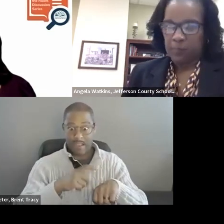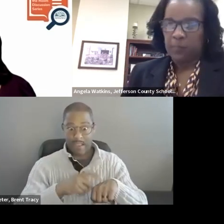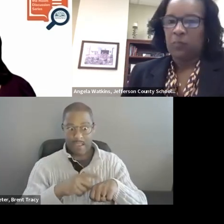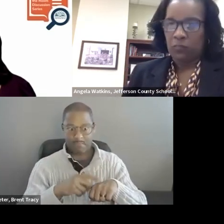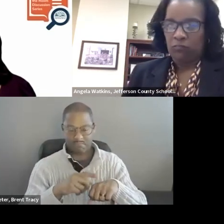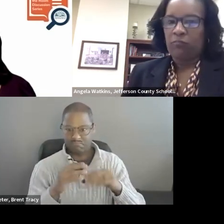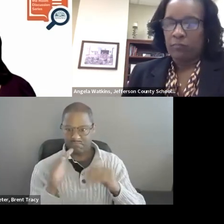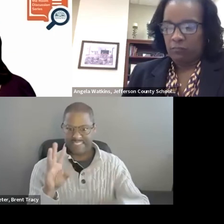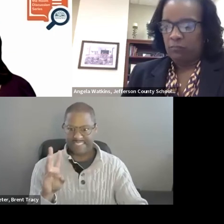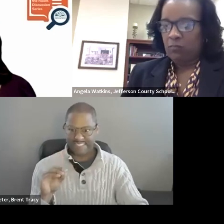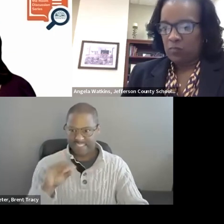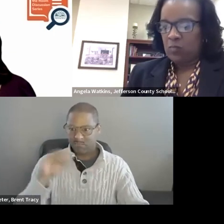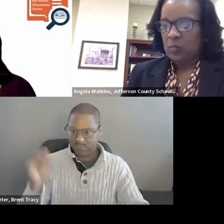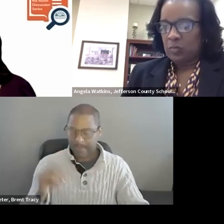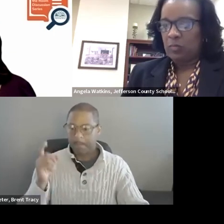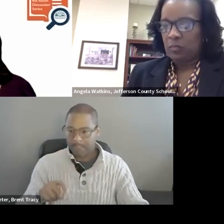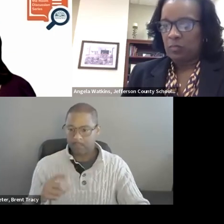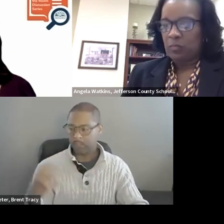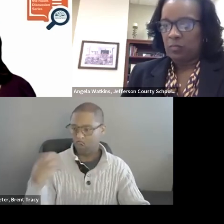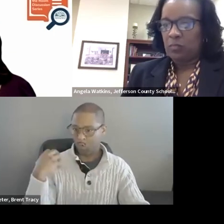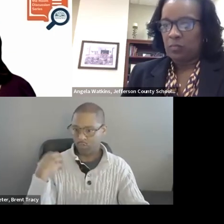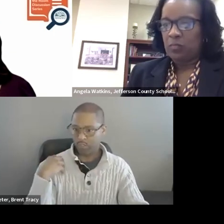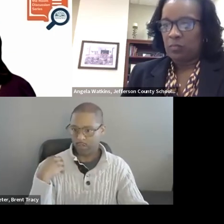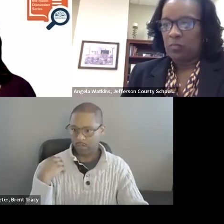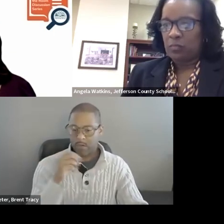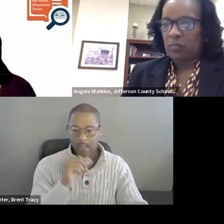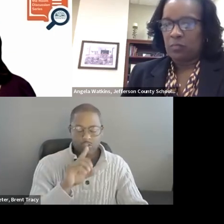resources or support. Because we want to see the impact of coaching.